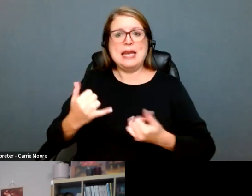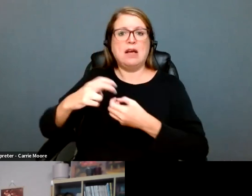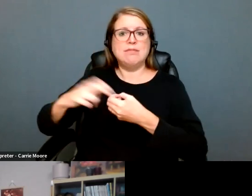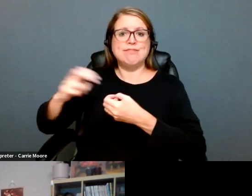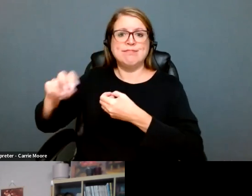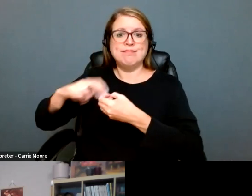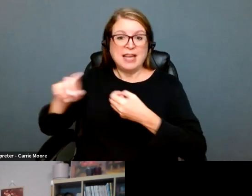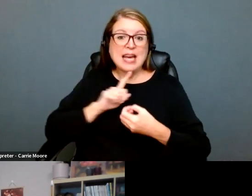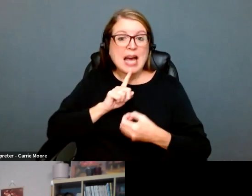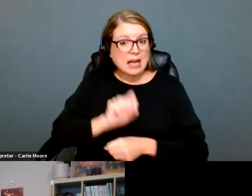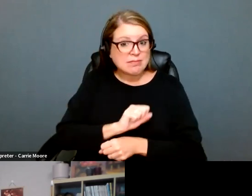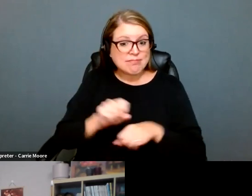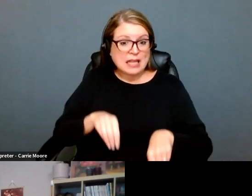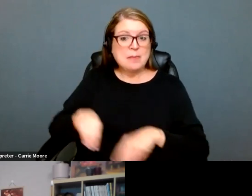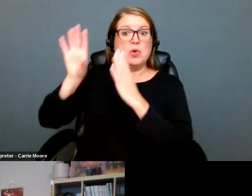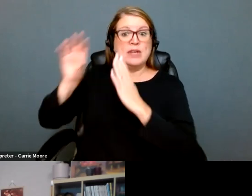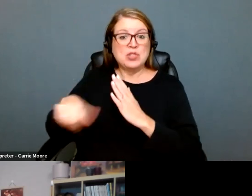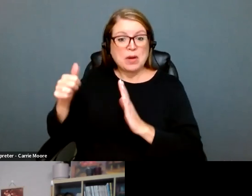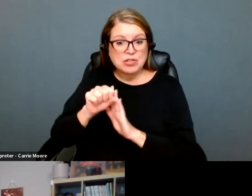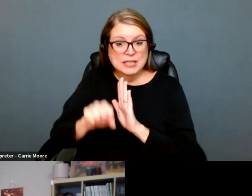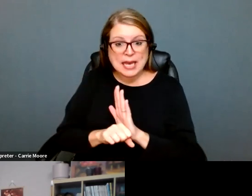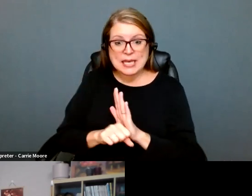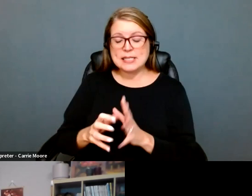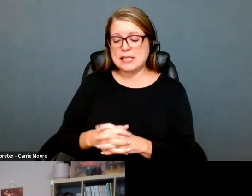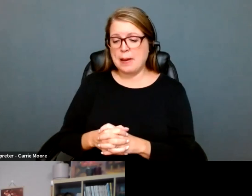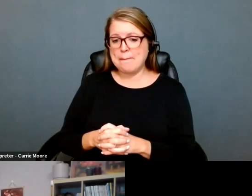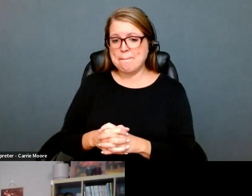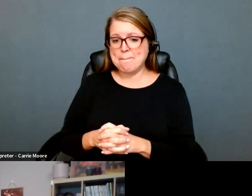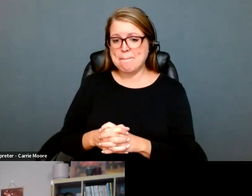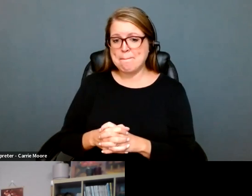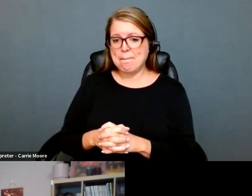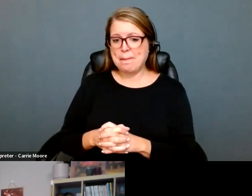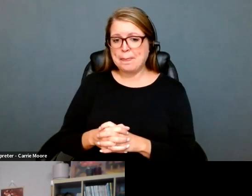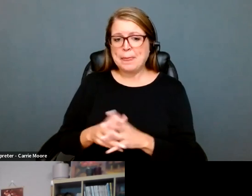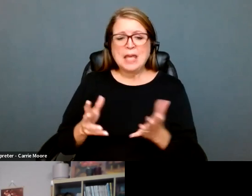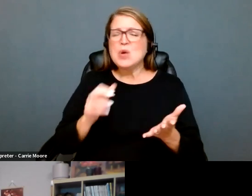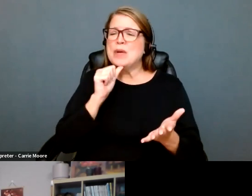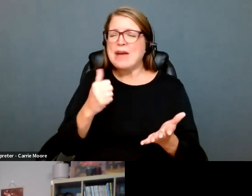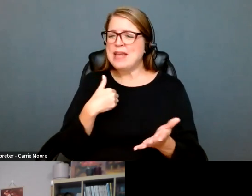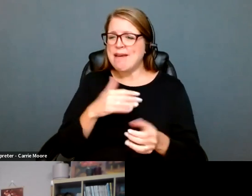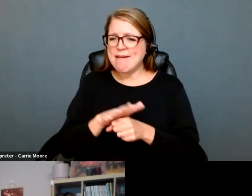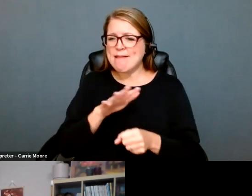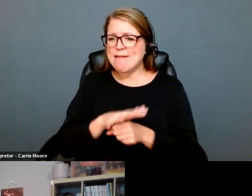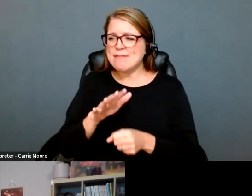of Idaho. We already had lots of parts of the state that did not have adequate health care coverage, and I